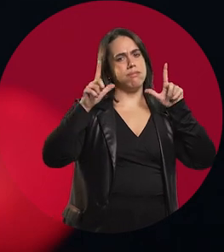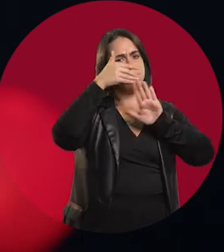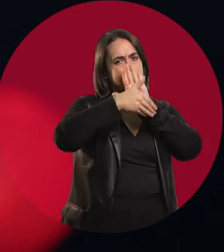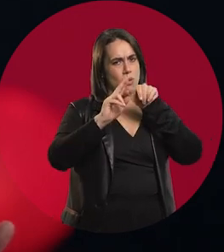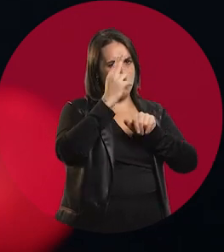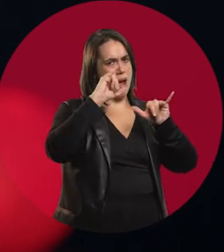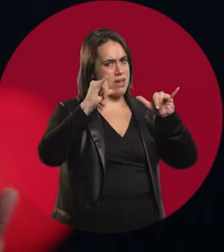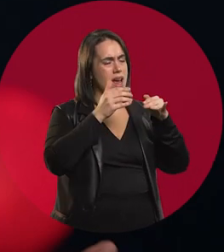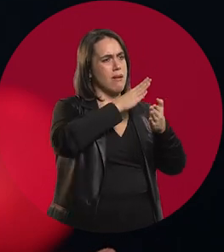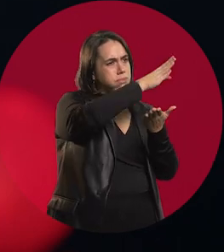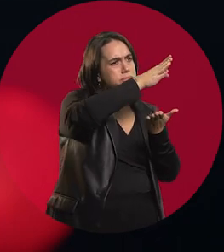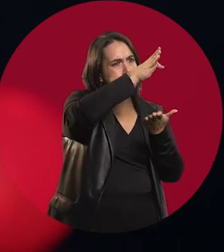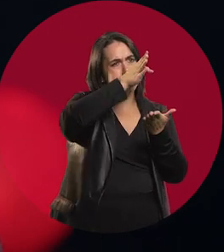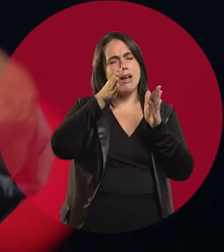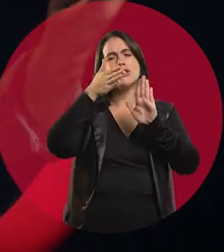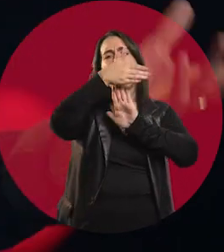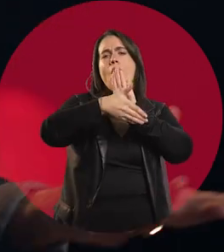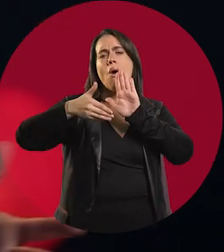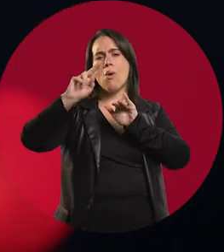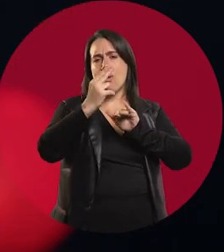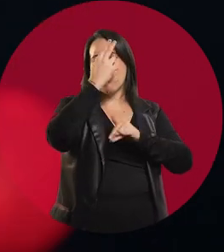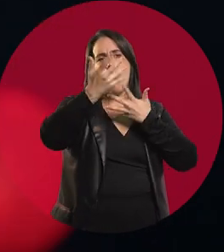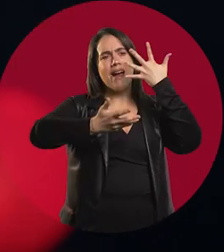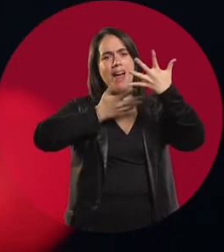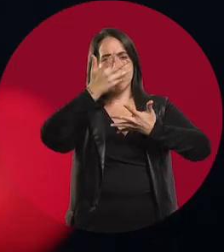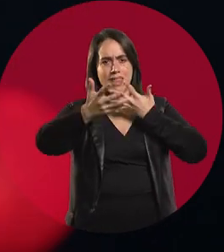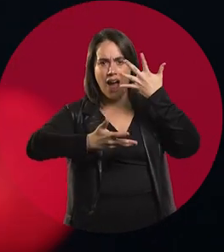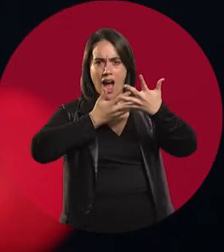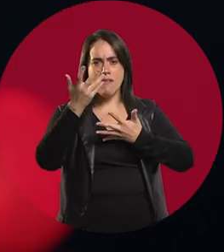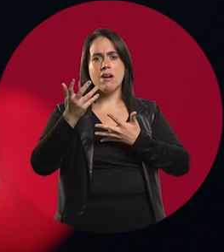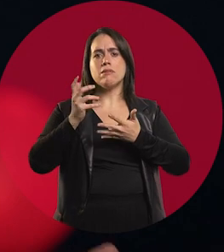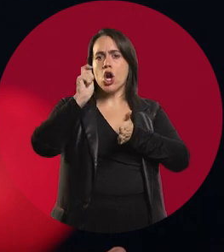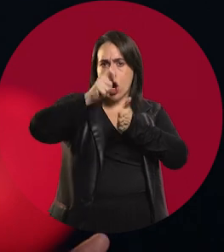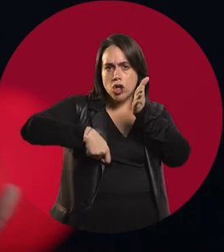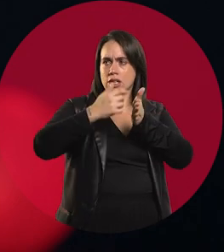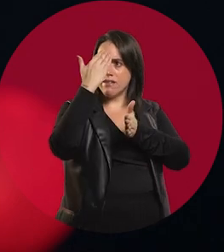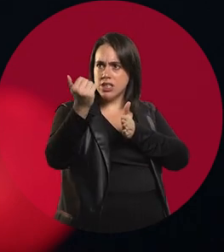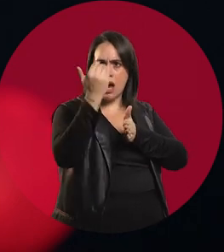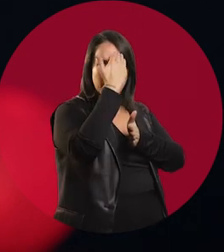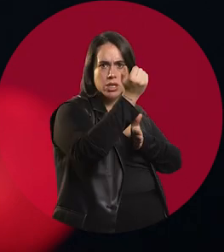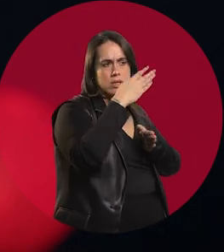We played all over the country. They hired us to play.